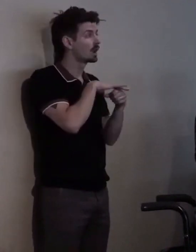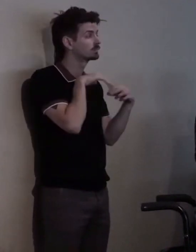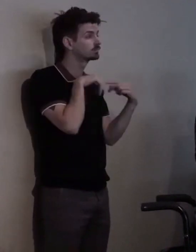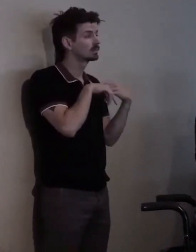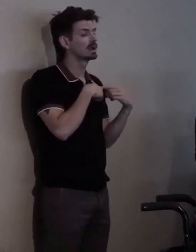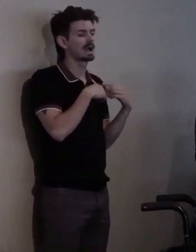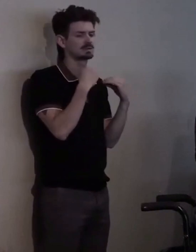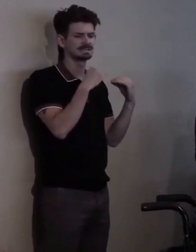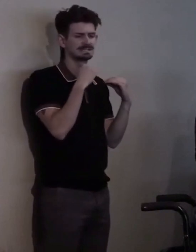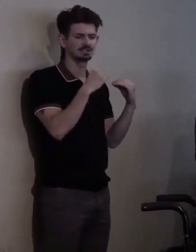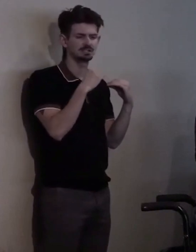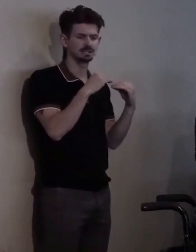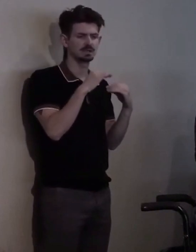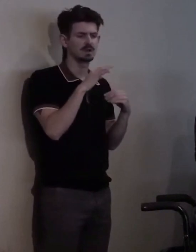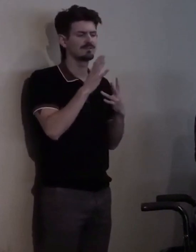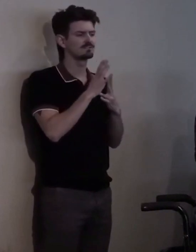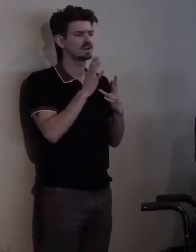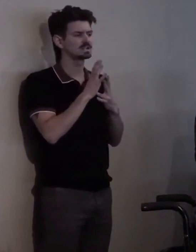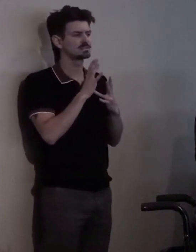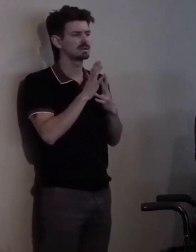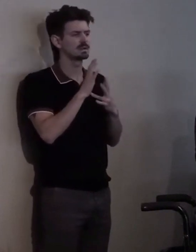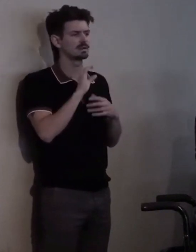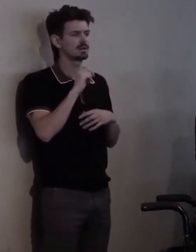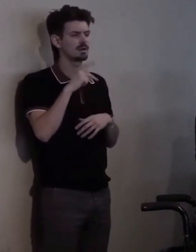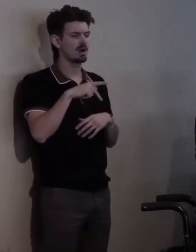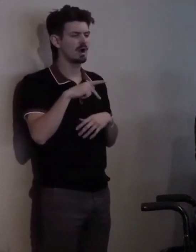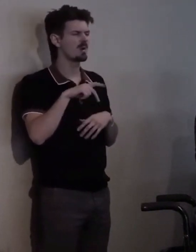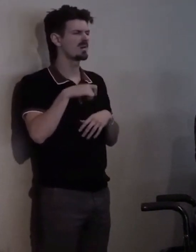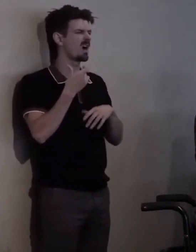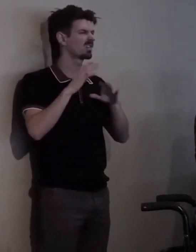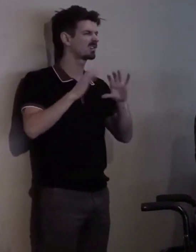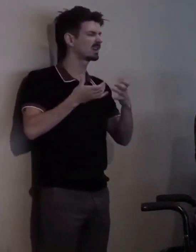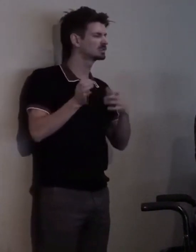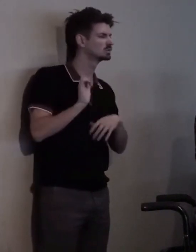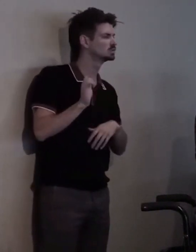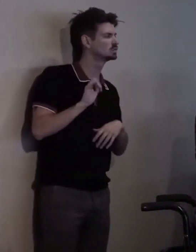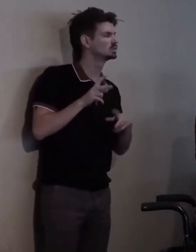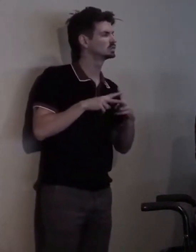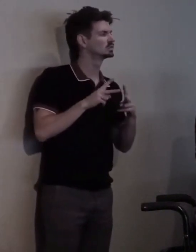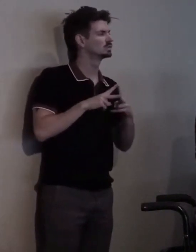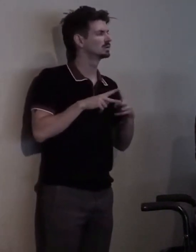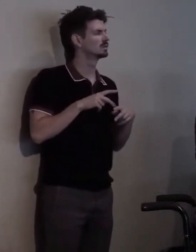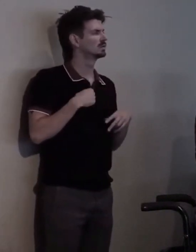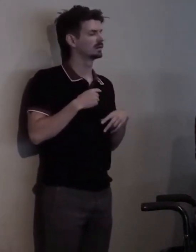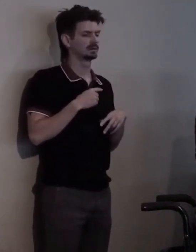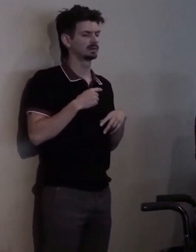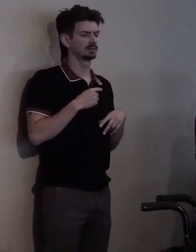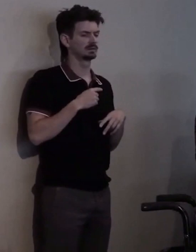I was putting together a different package of part time jobs every semester,